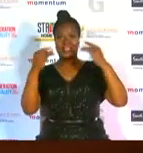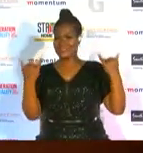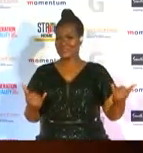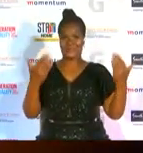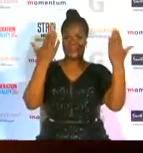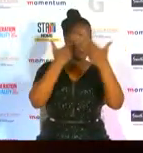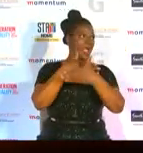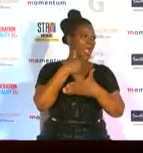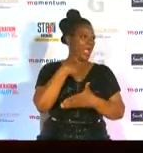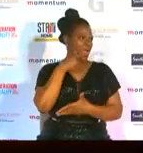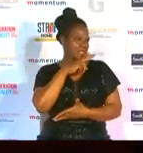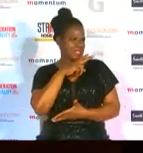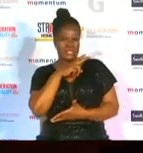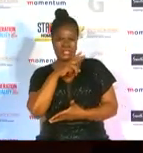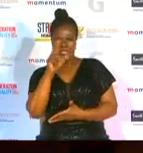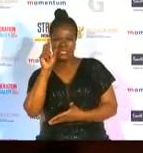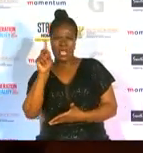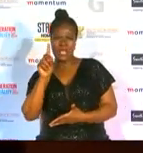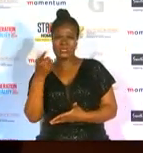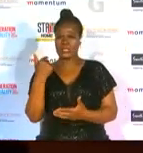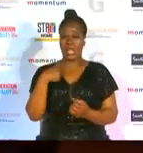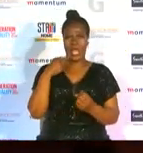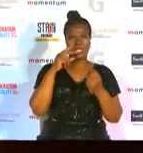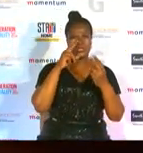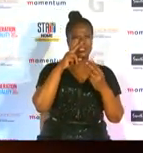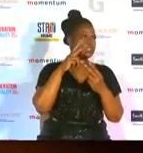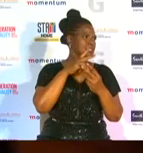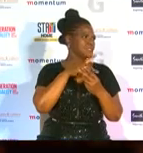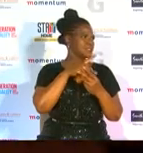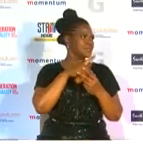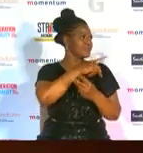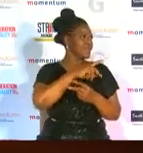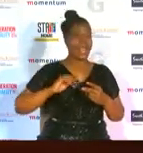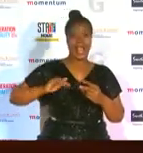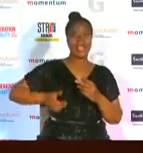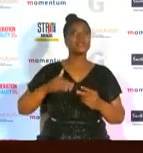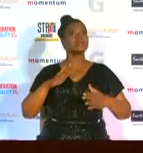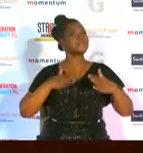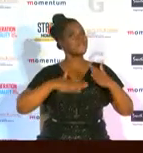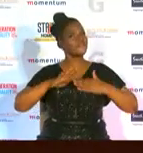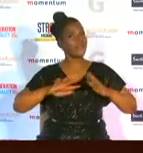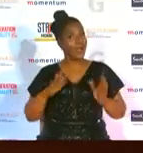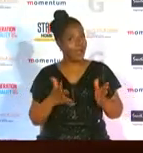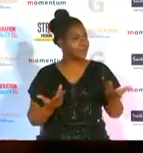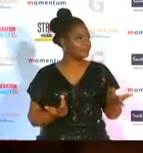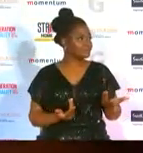i see they look absolutely gorgeous ladies how you guys feeling and you